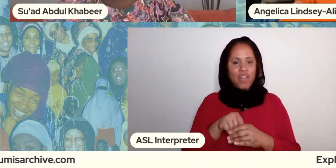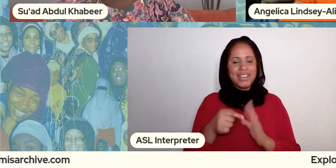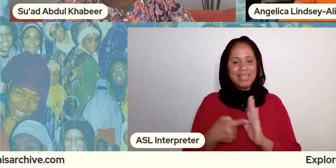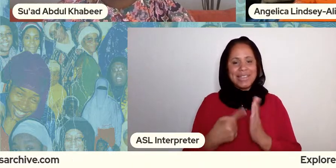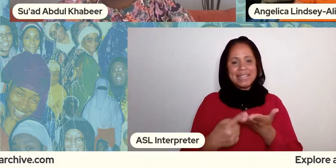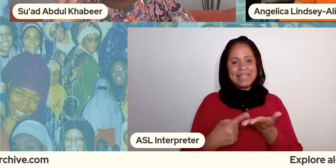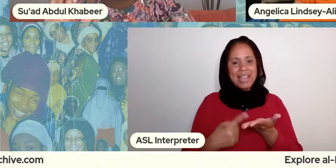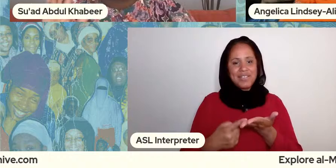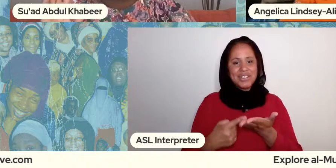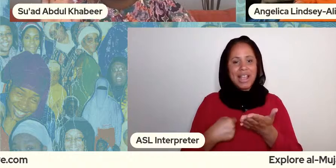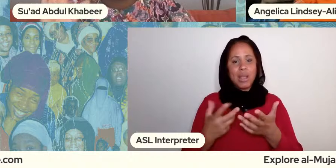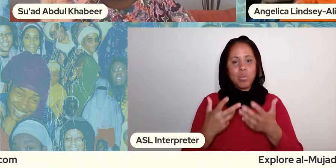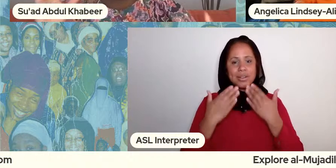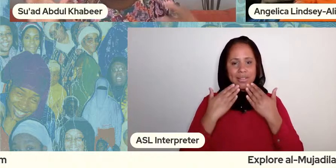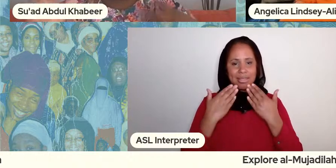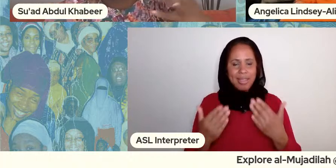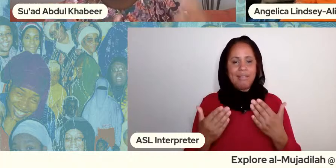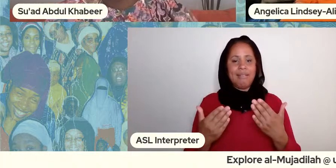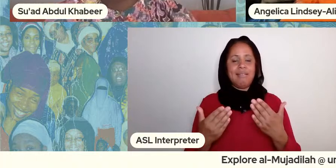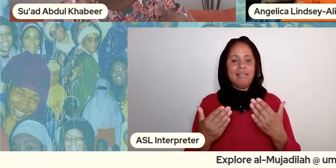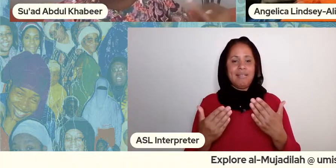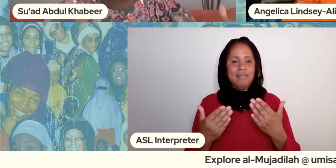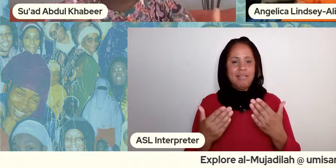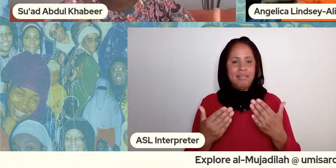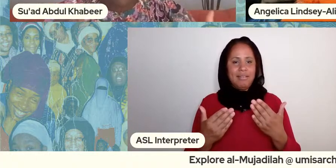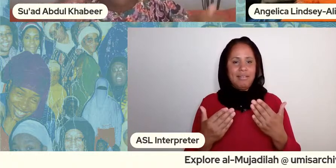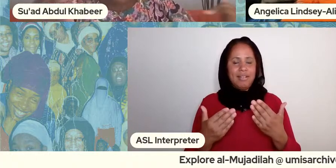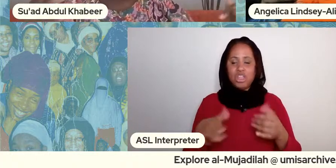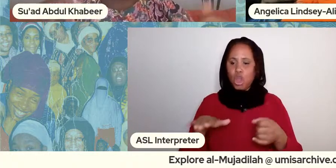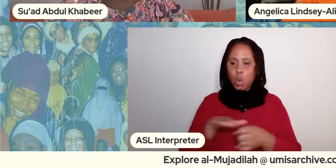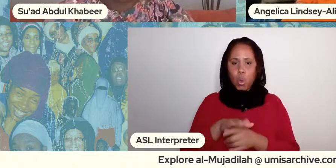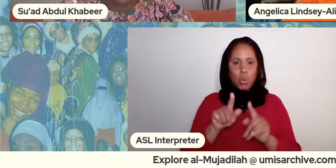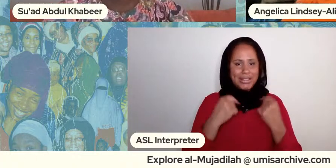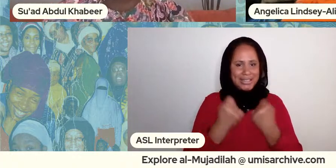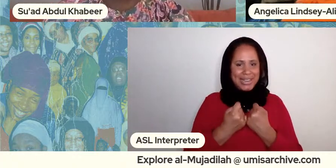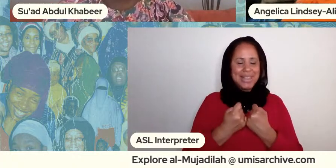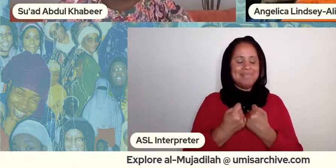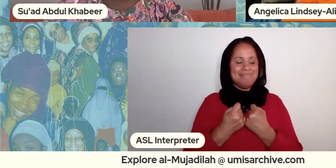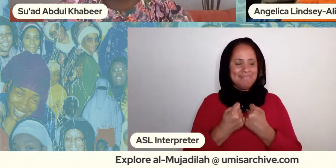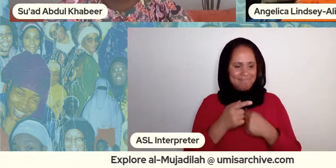um i want to thank um you know the whole archive team they know who they are who helped me make